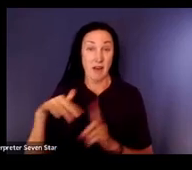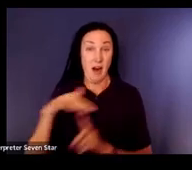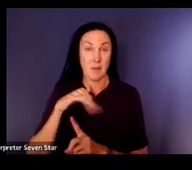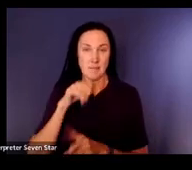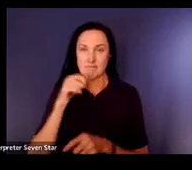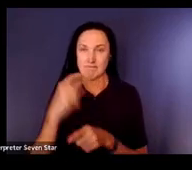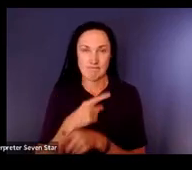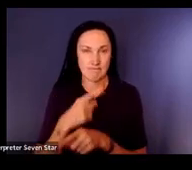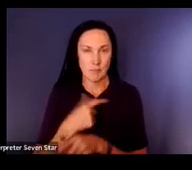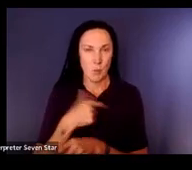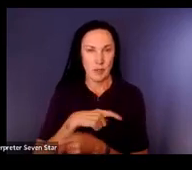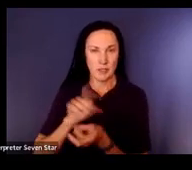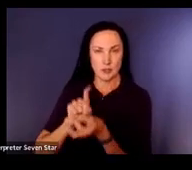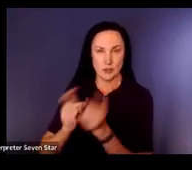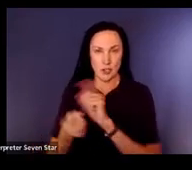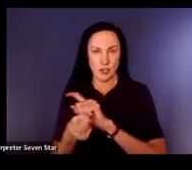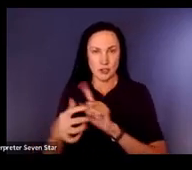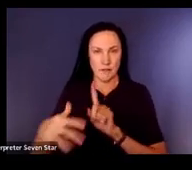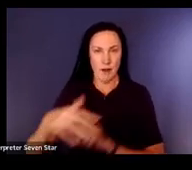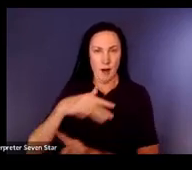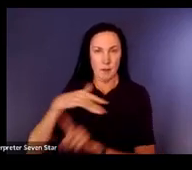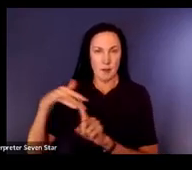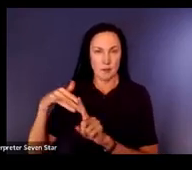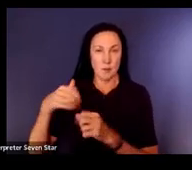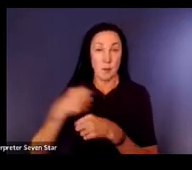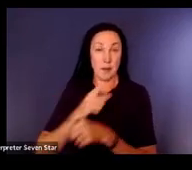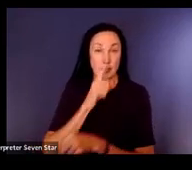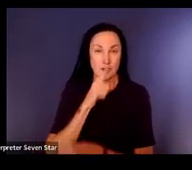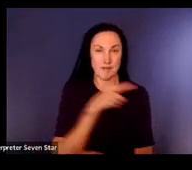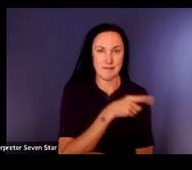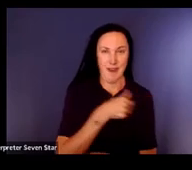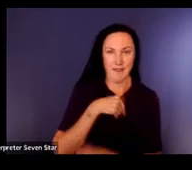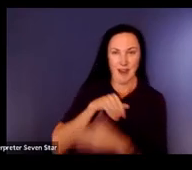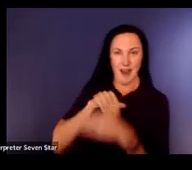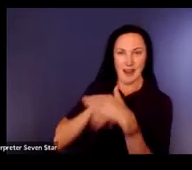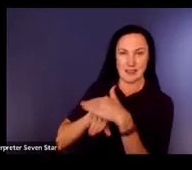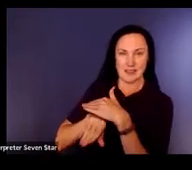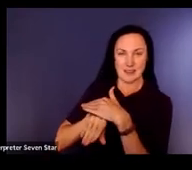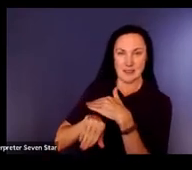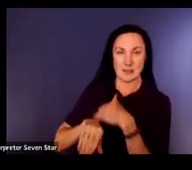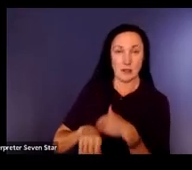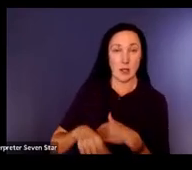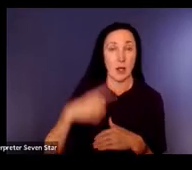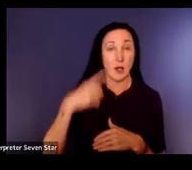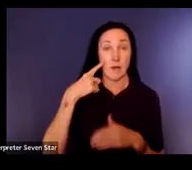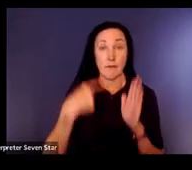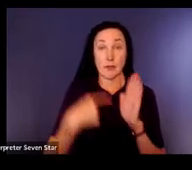to make sure that information is presented against a plain background? That they need